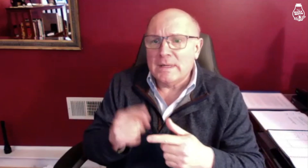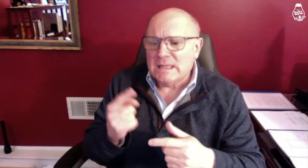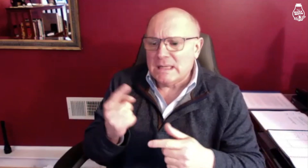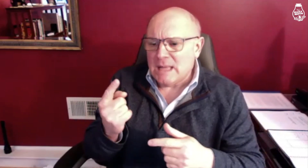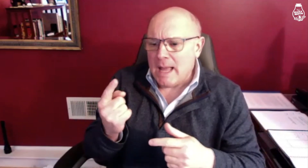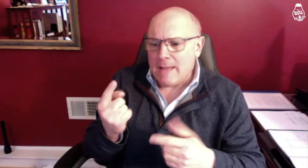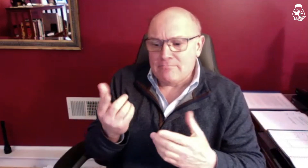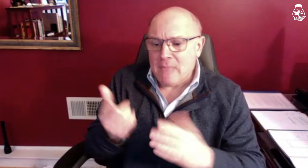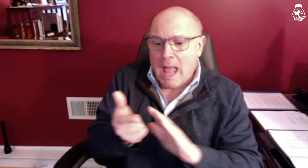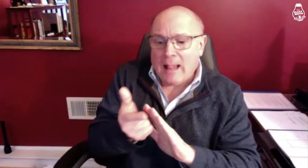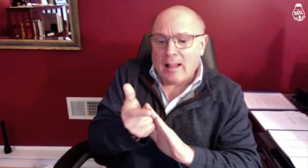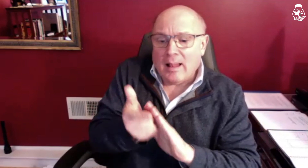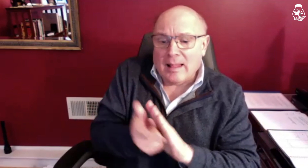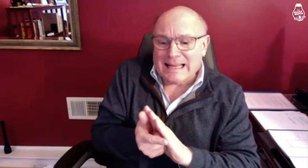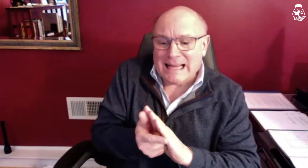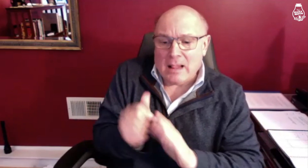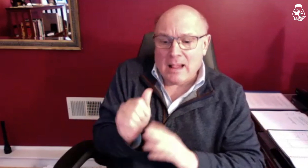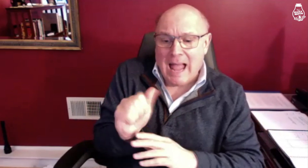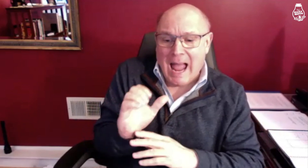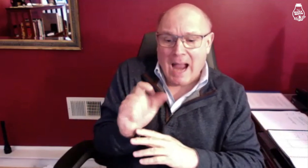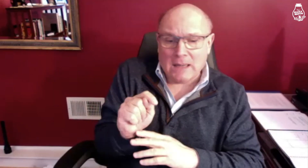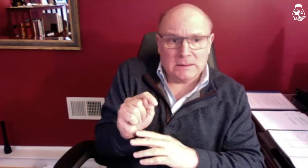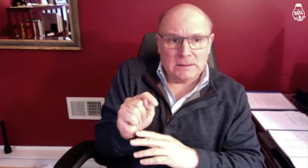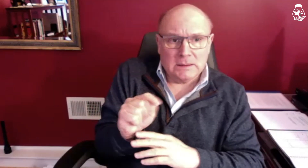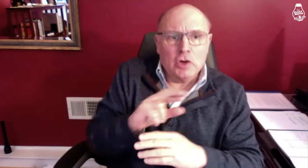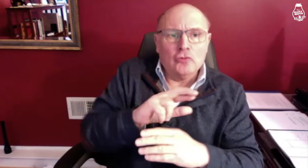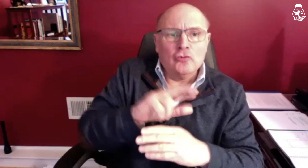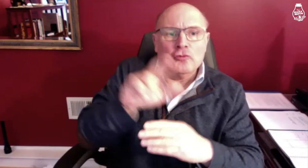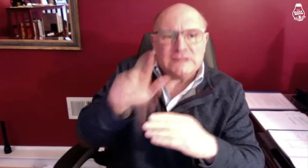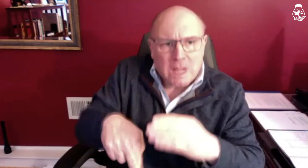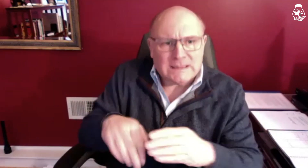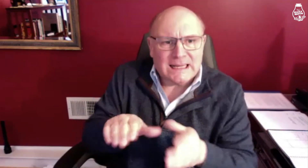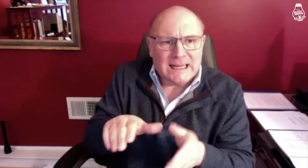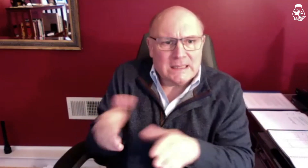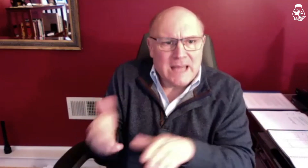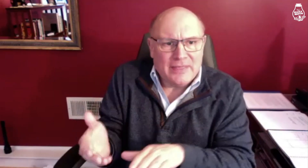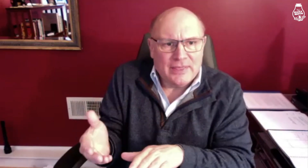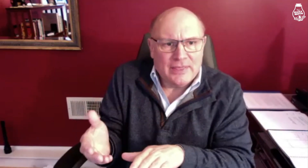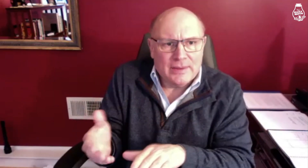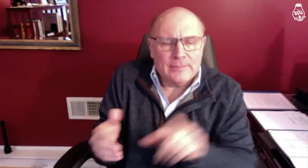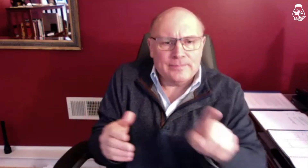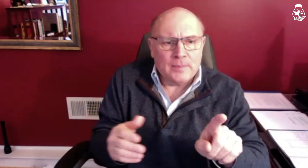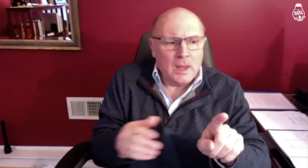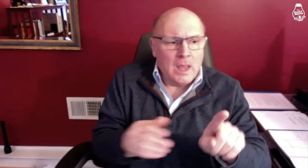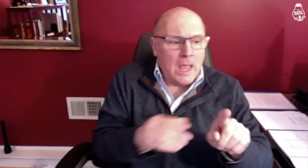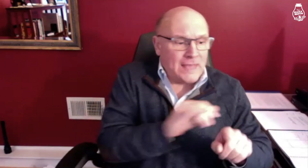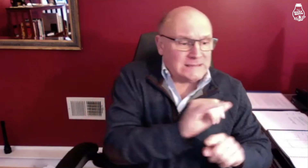a legal act that results in a death.